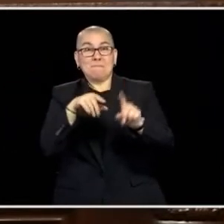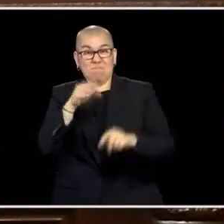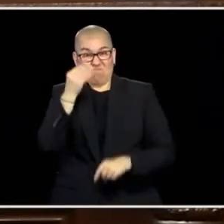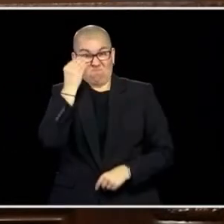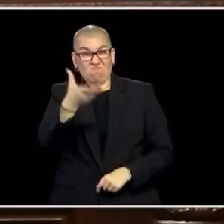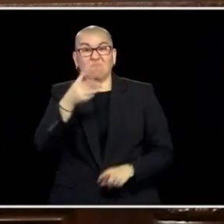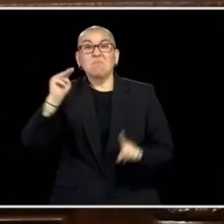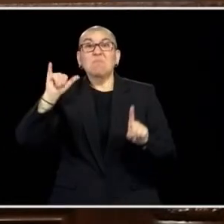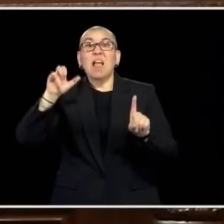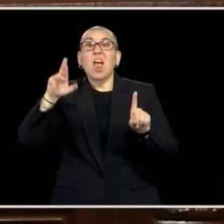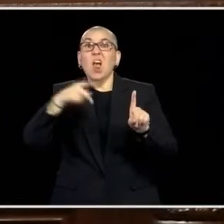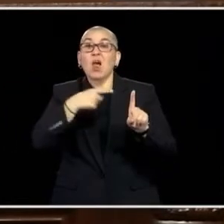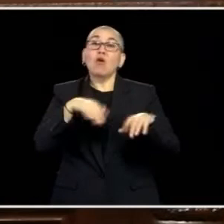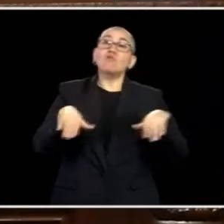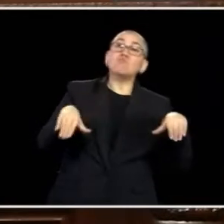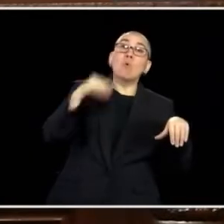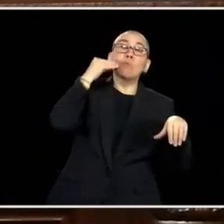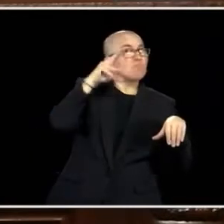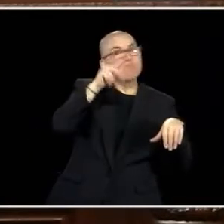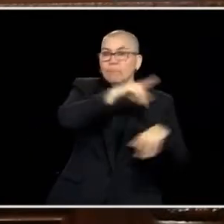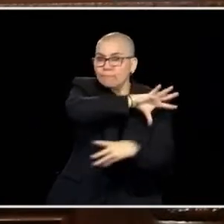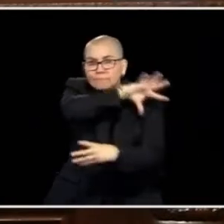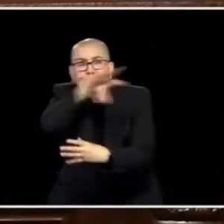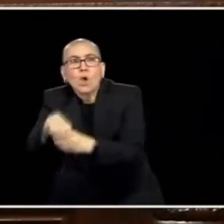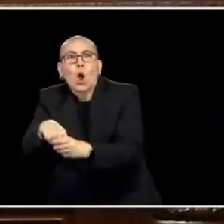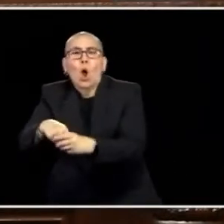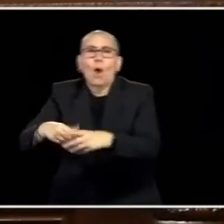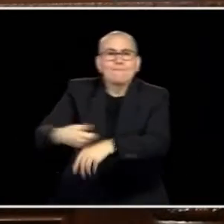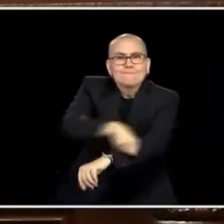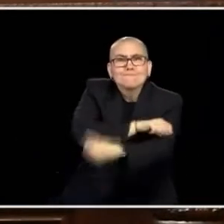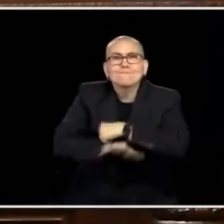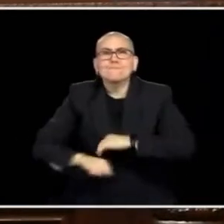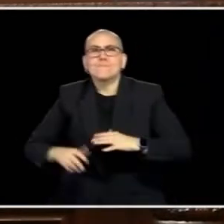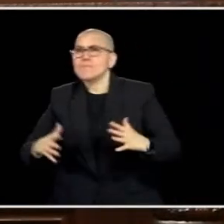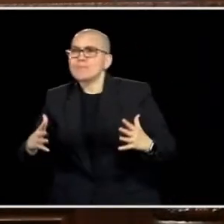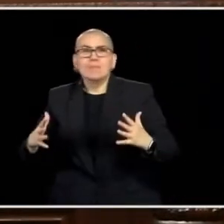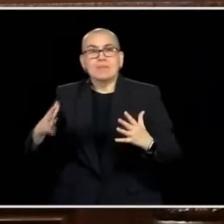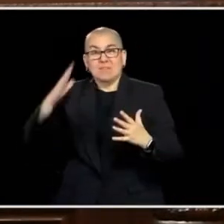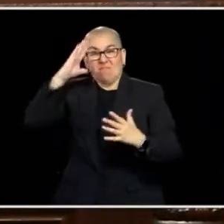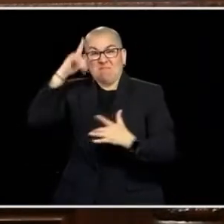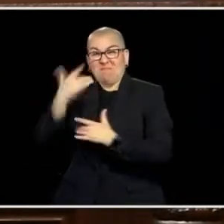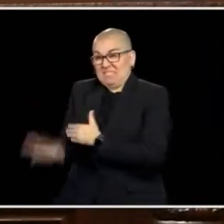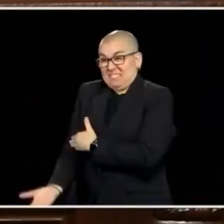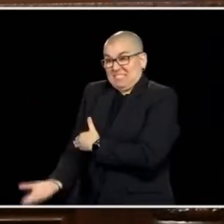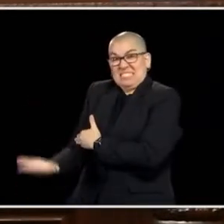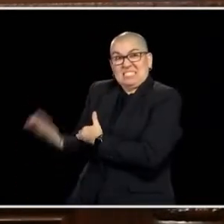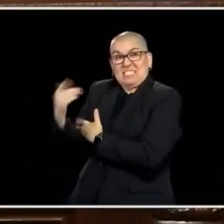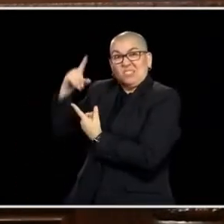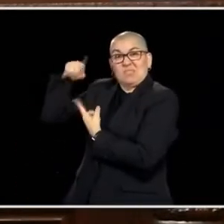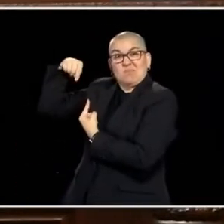GETTING STUFF DONE. THEY LITERALLY MAKE THINGS WORK AND THE MAYOR WOKE UP THAT MORNING OF THE TORNADO, PROBABLY THINKING ABOUT DO WE